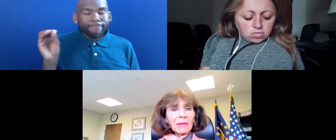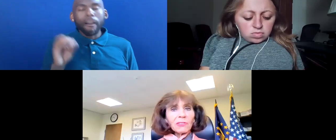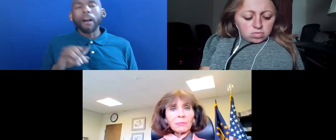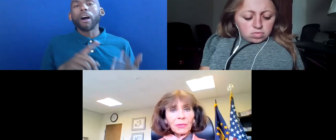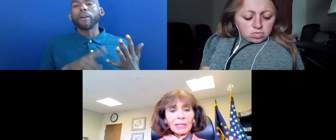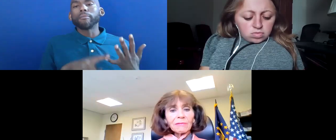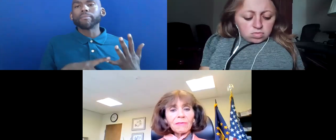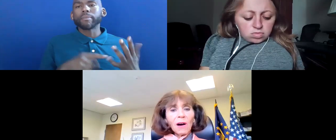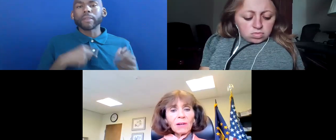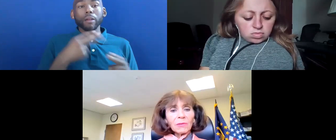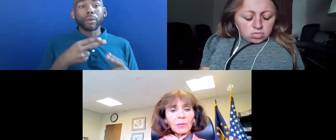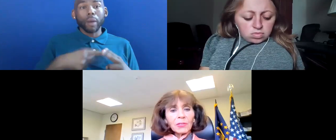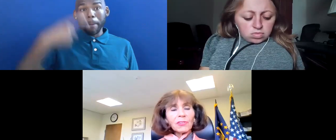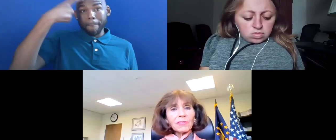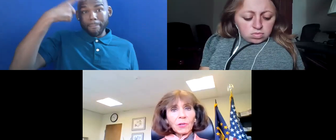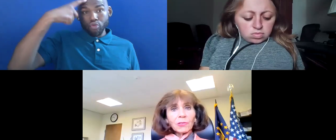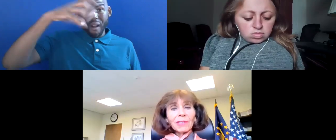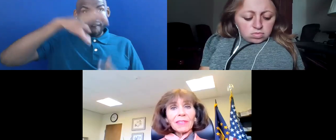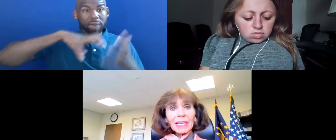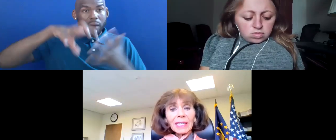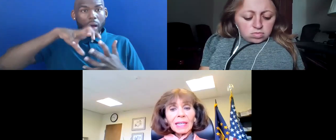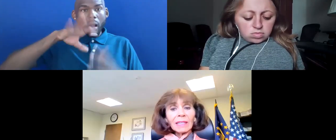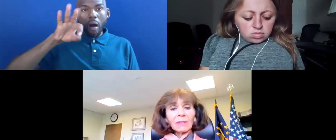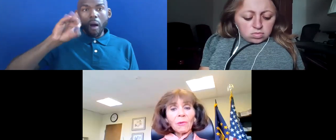MENTIONED BRAIN FOG, WHICH IS DIFFICULTY THINKING